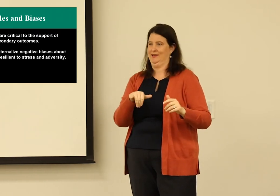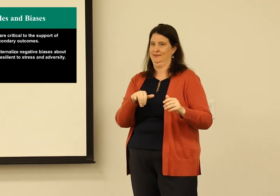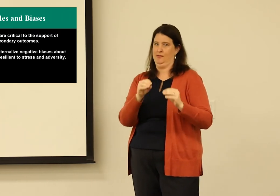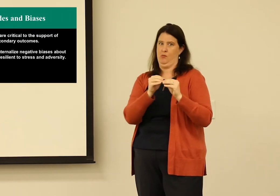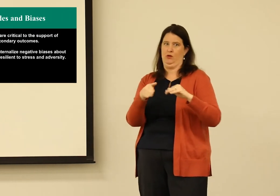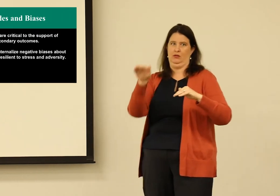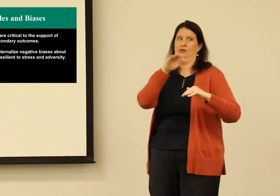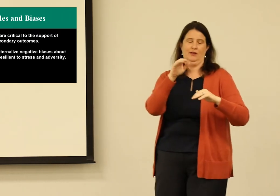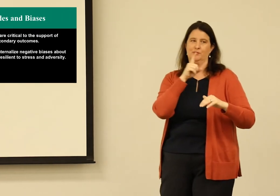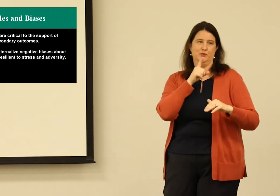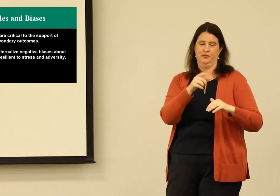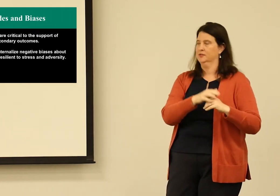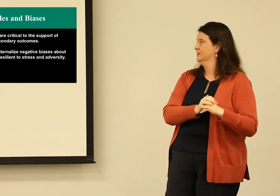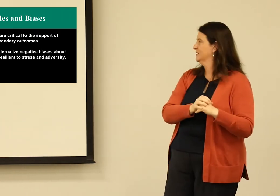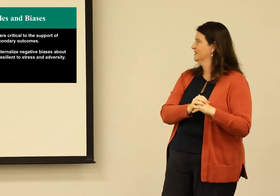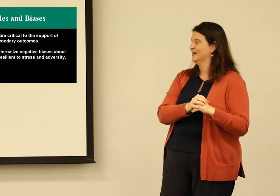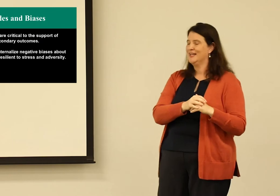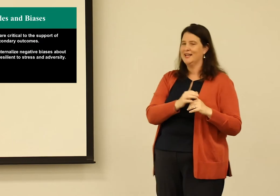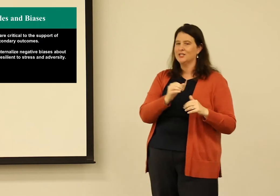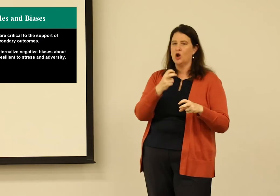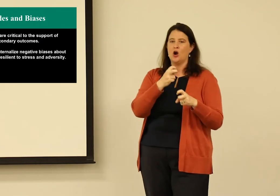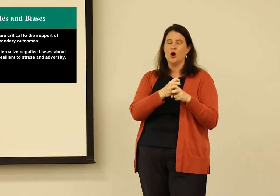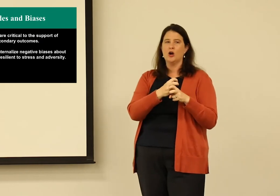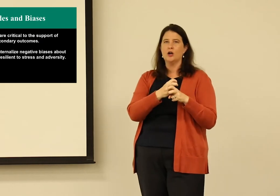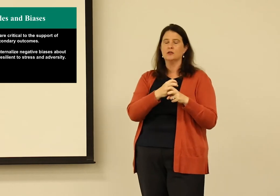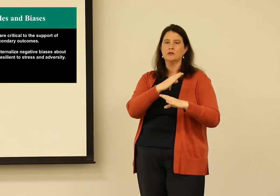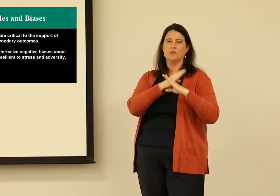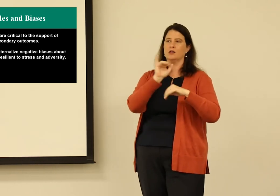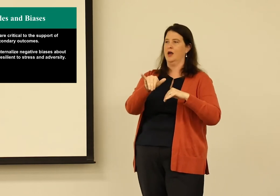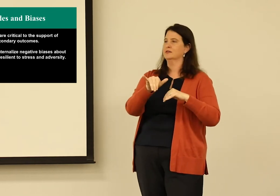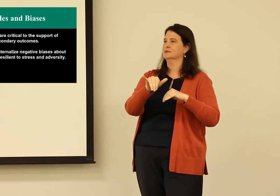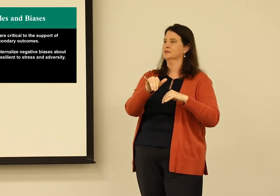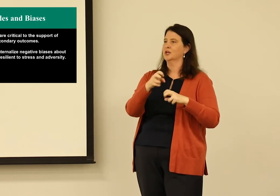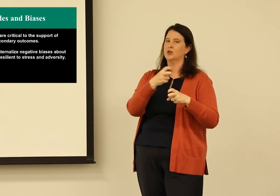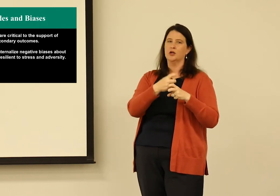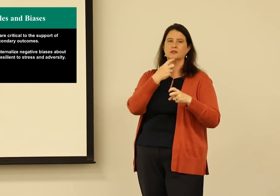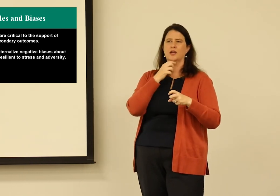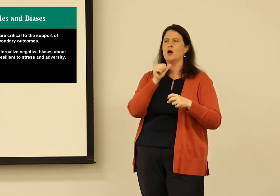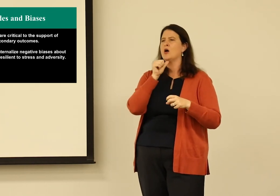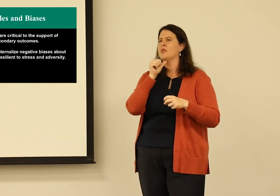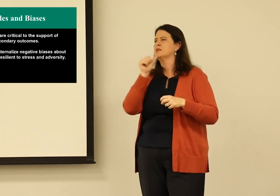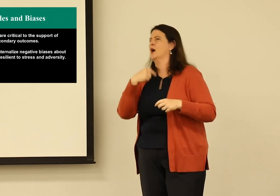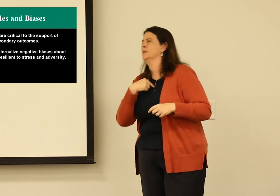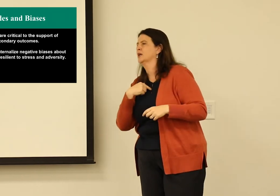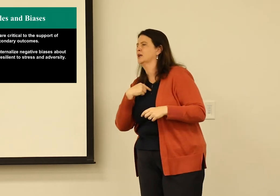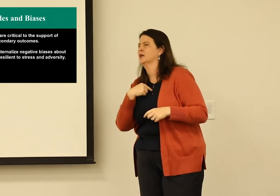I'm sure every deaf person has had this experience, if not more. And it's hard to overcome that.